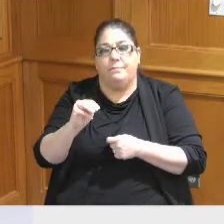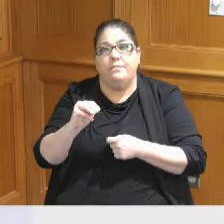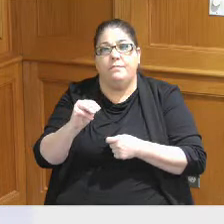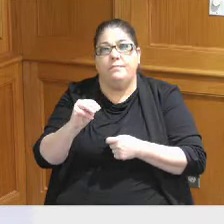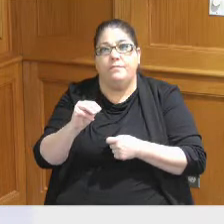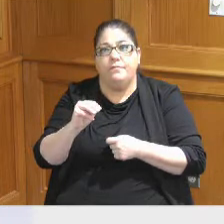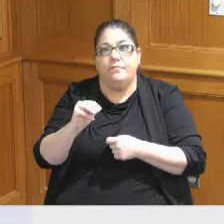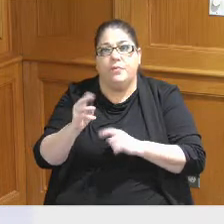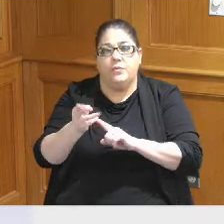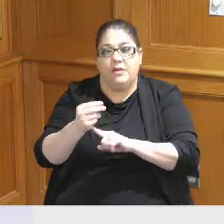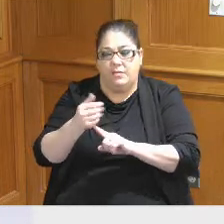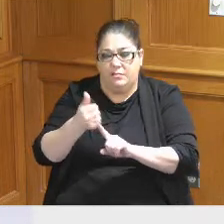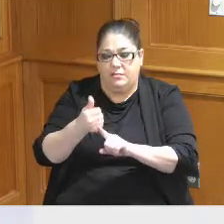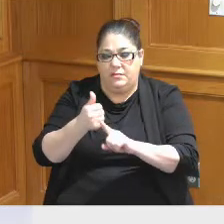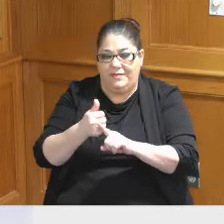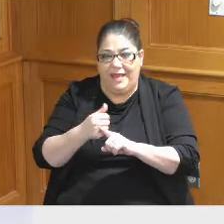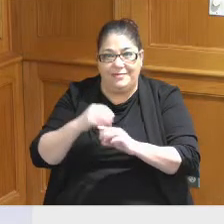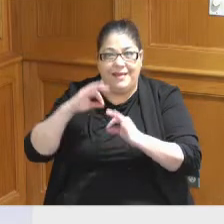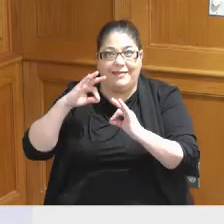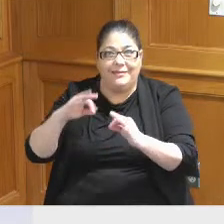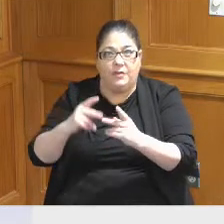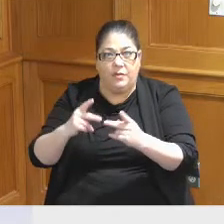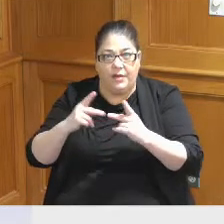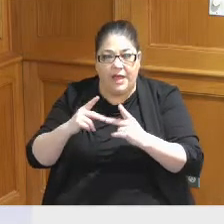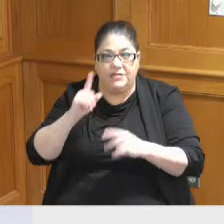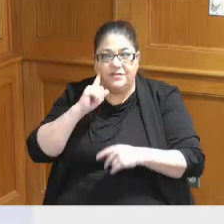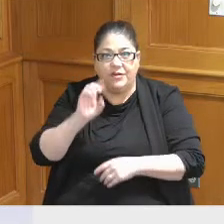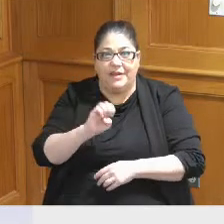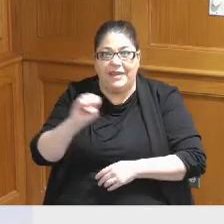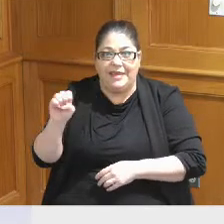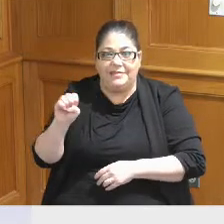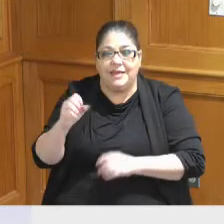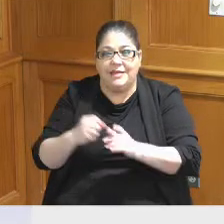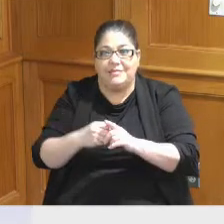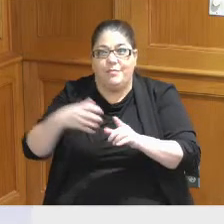talked about this being the ideal location for an Eastward expansion of the convention center Long